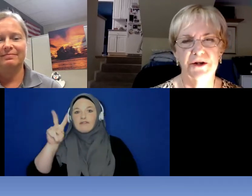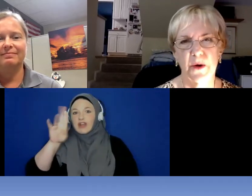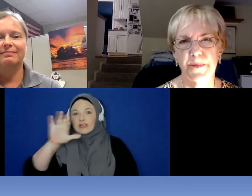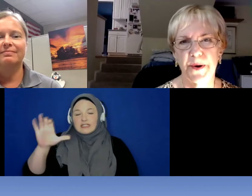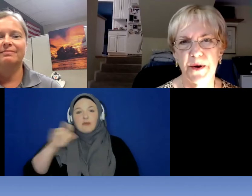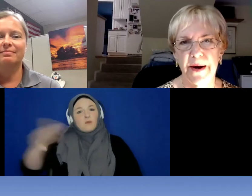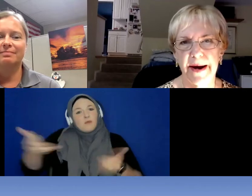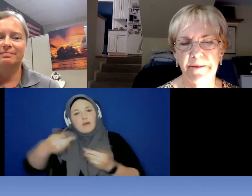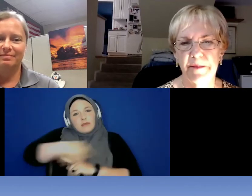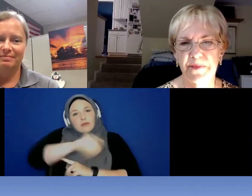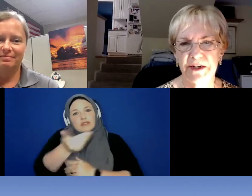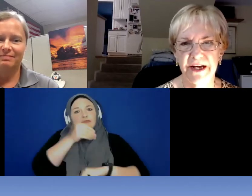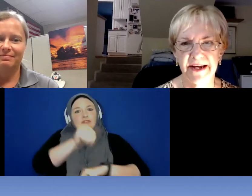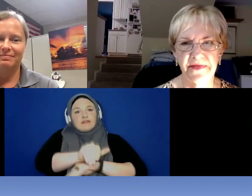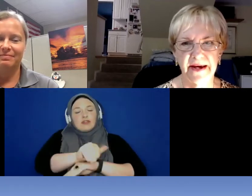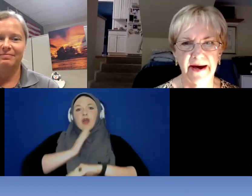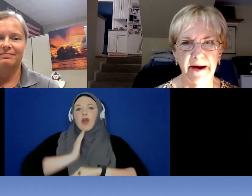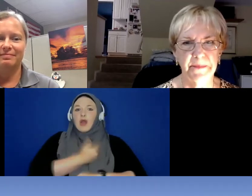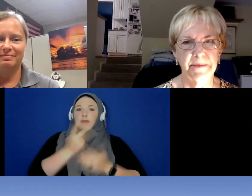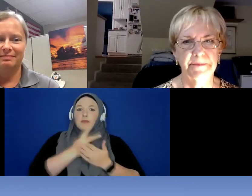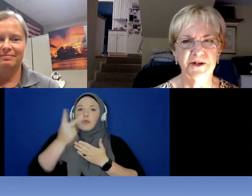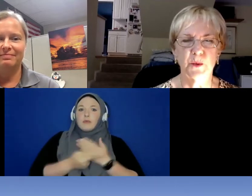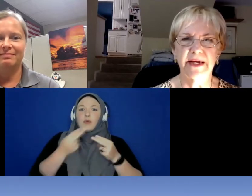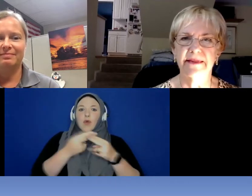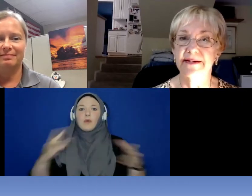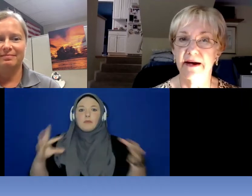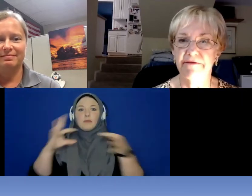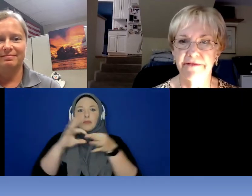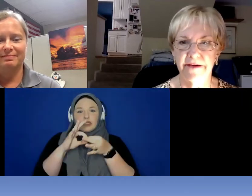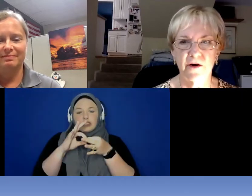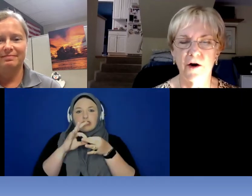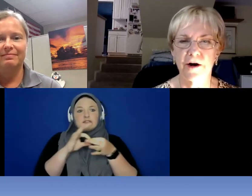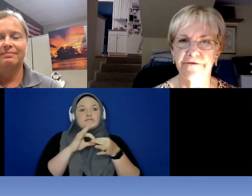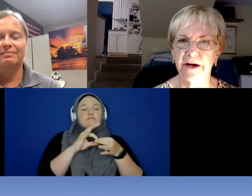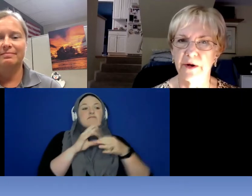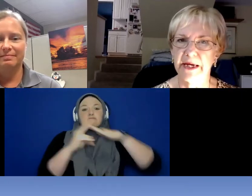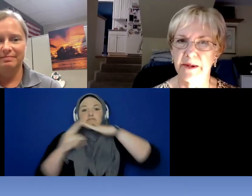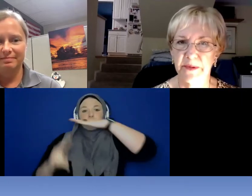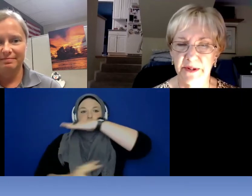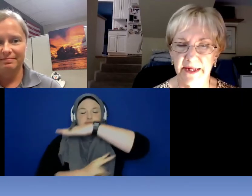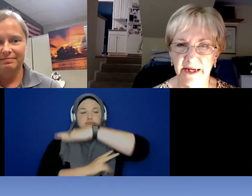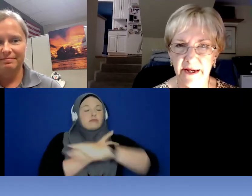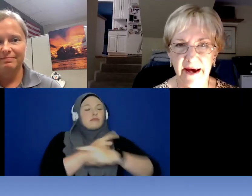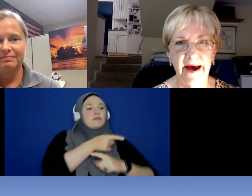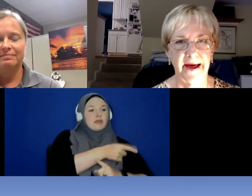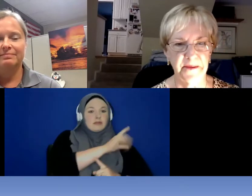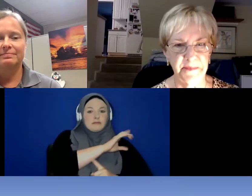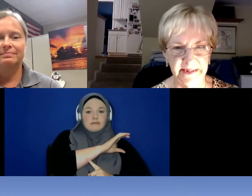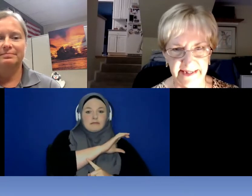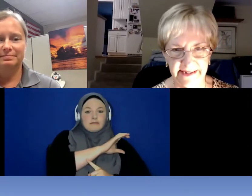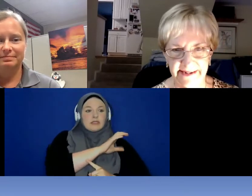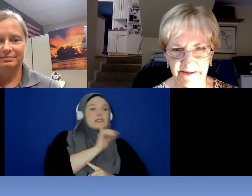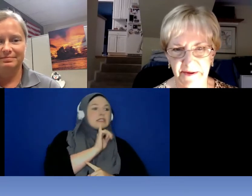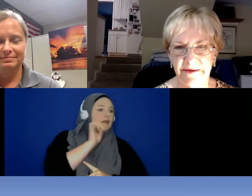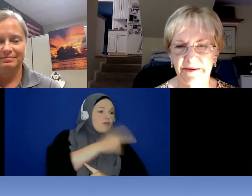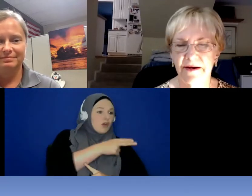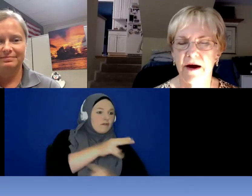our program . Bridging the Gap between the Deaf and Hard of Hearing Community and the Police